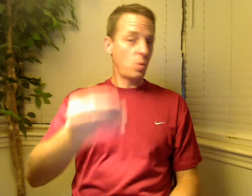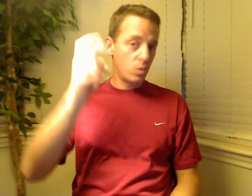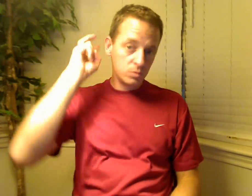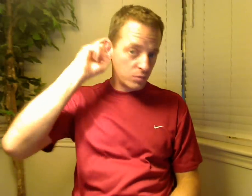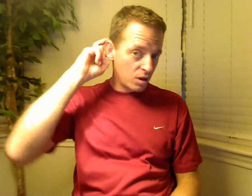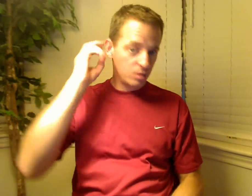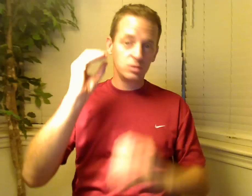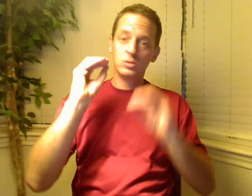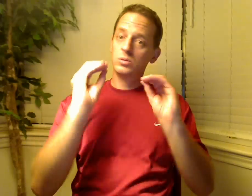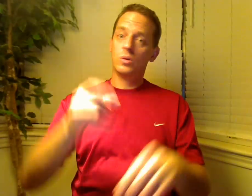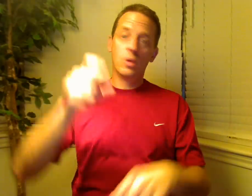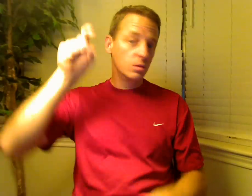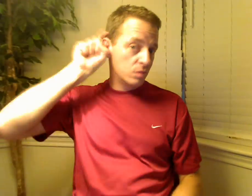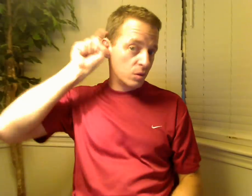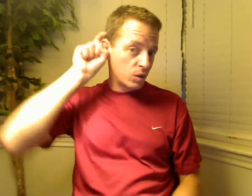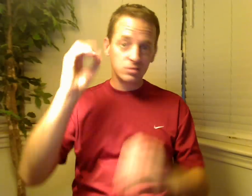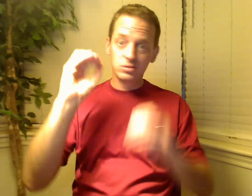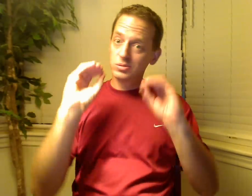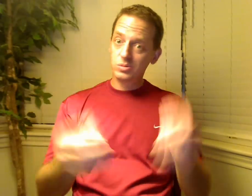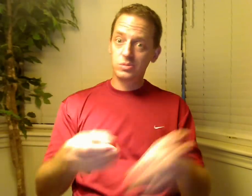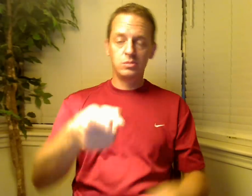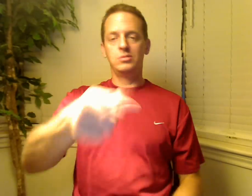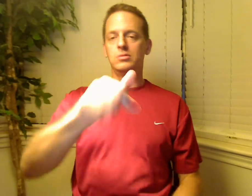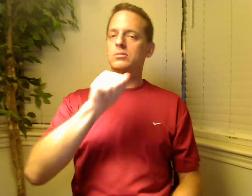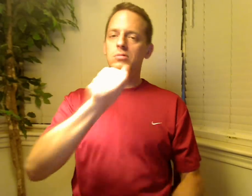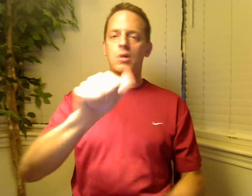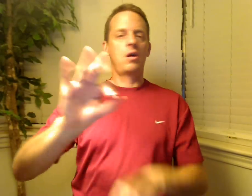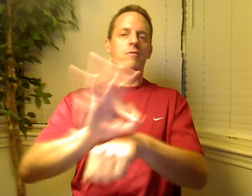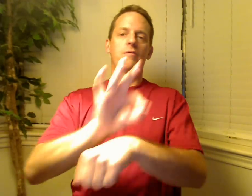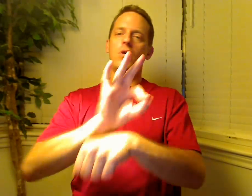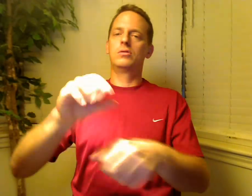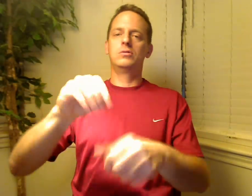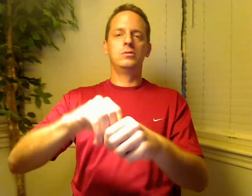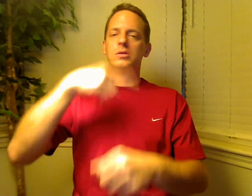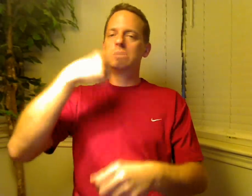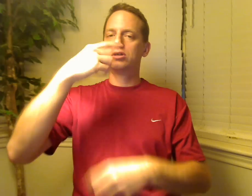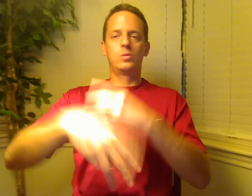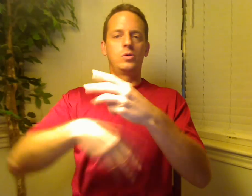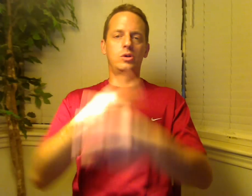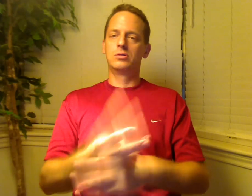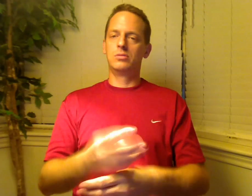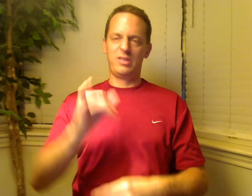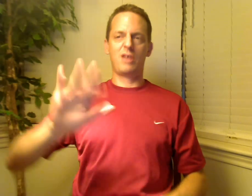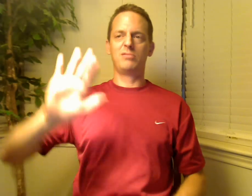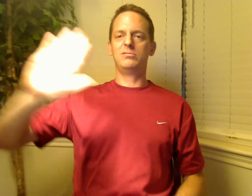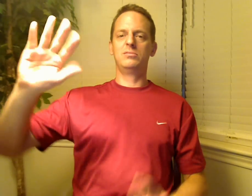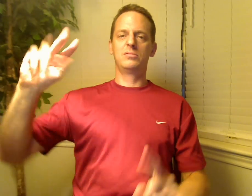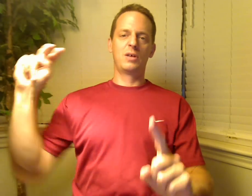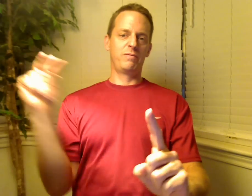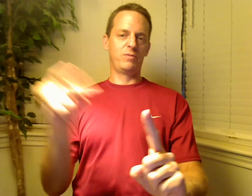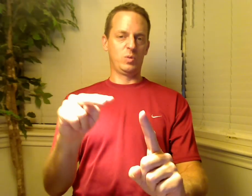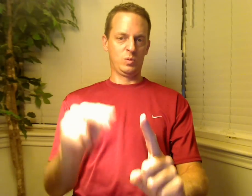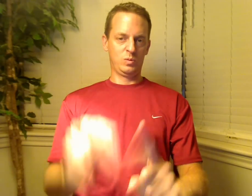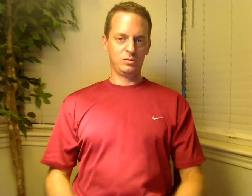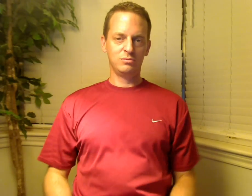In hearing people’s view if you don’t have cochlear implanted or hearing aids, you are not functioning in hearing world.